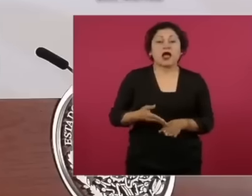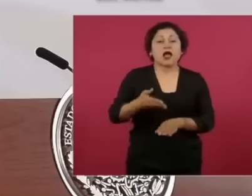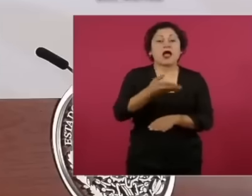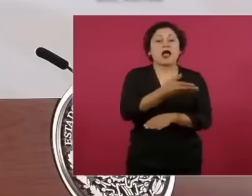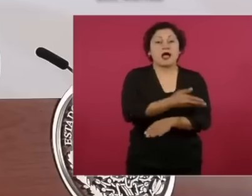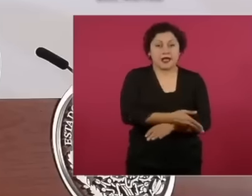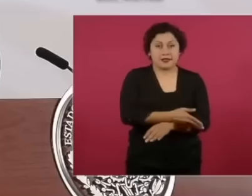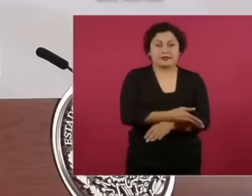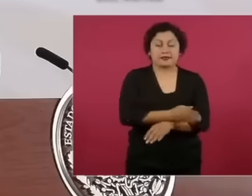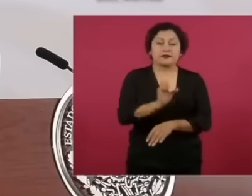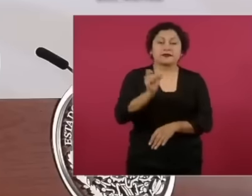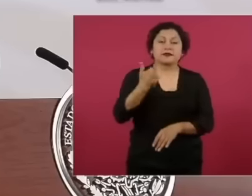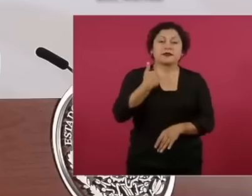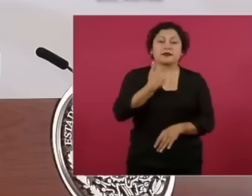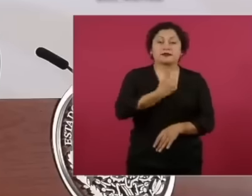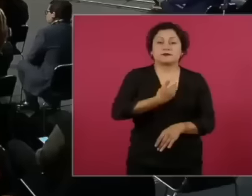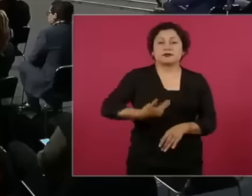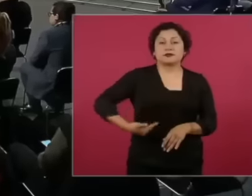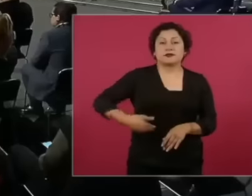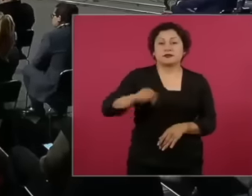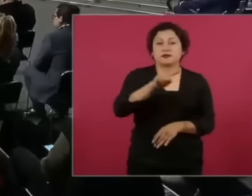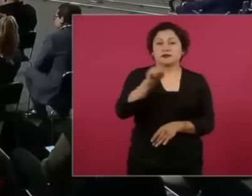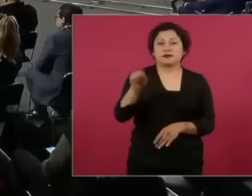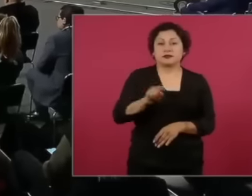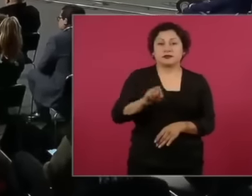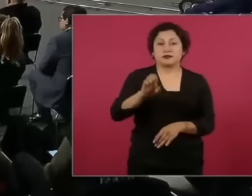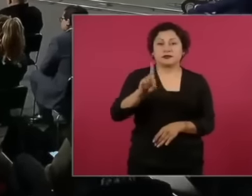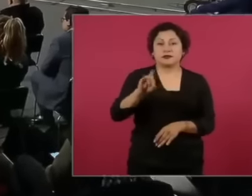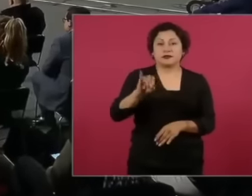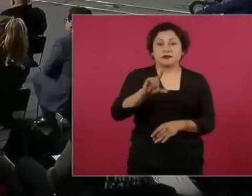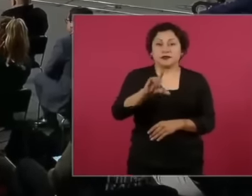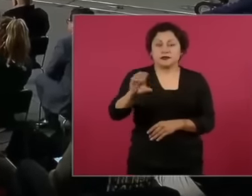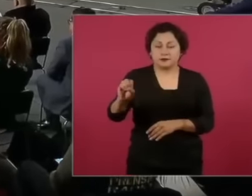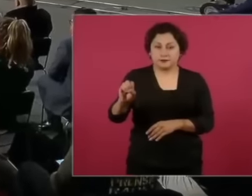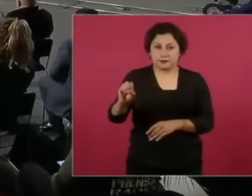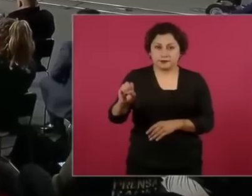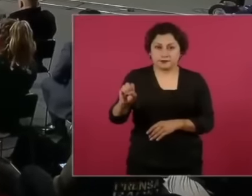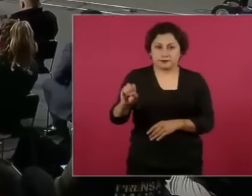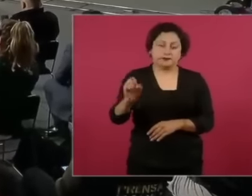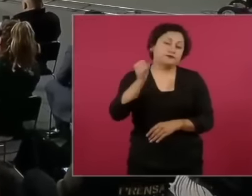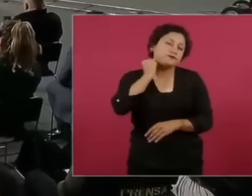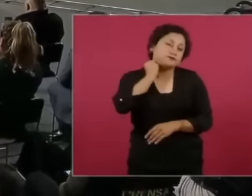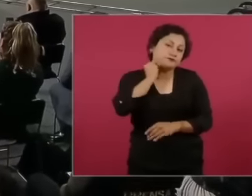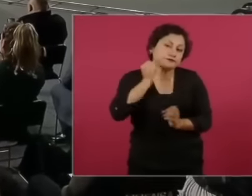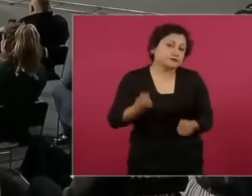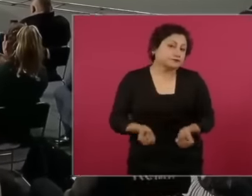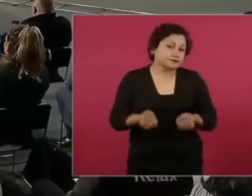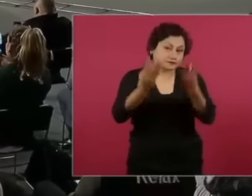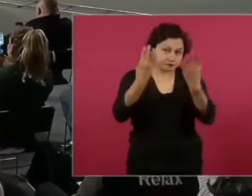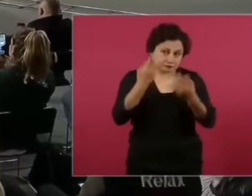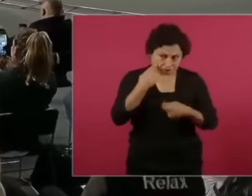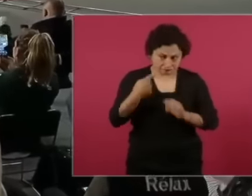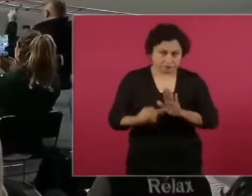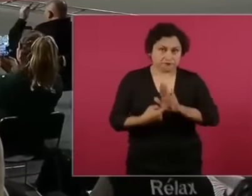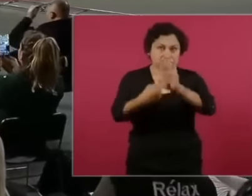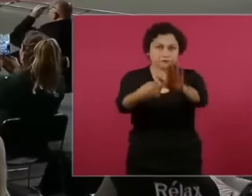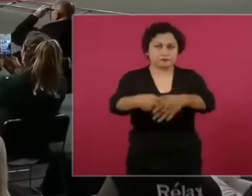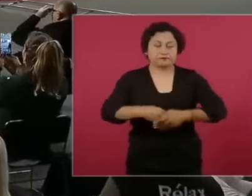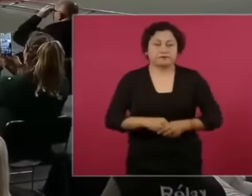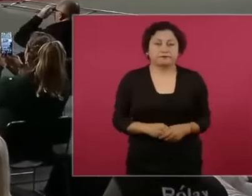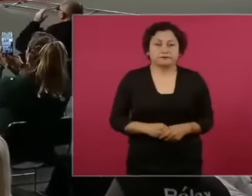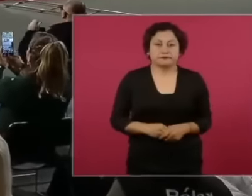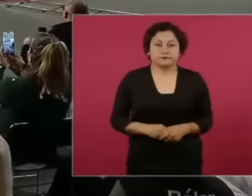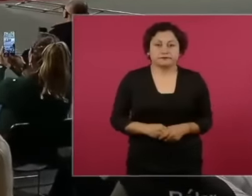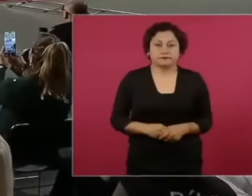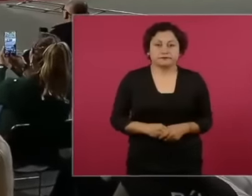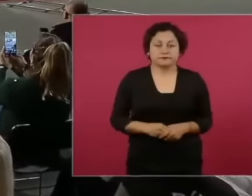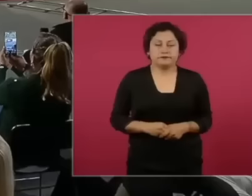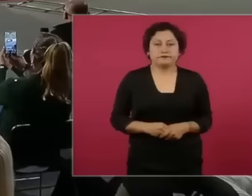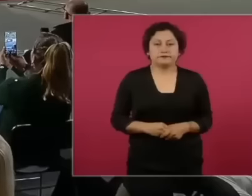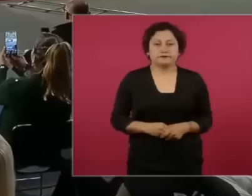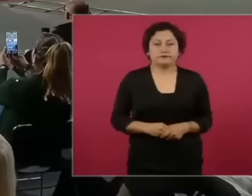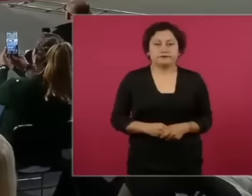said Aha, we also put it but look at that